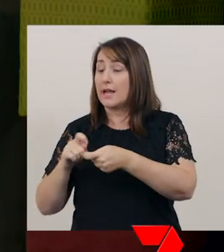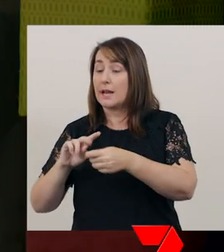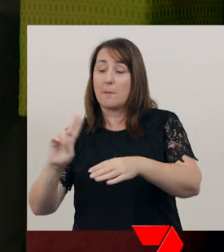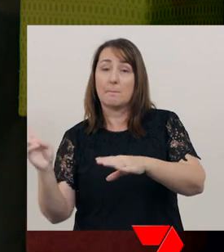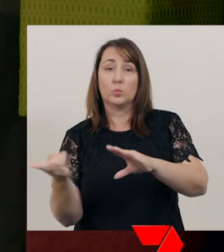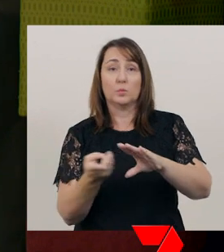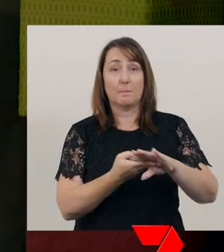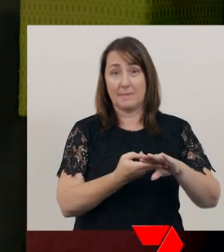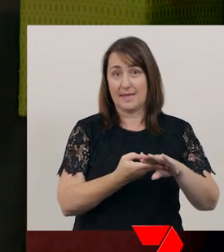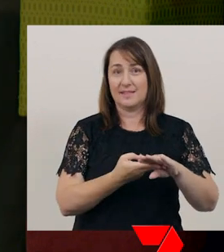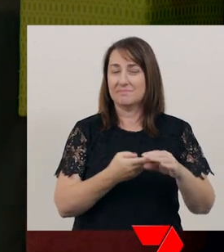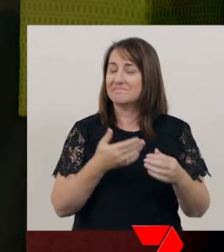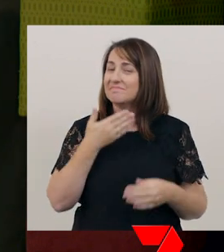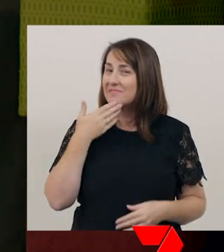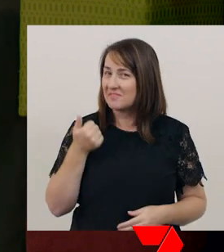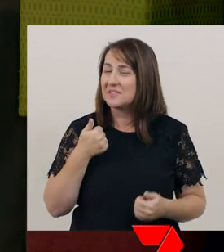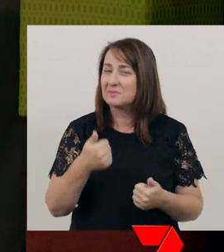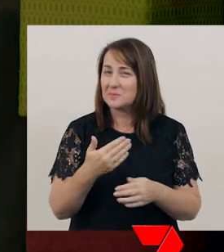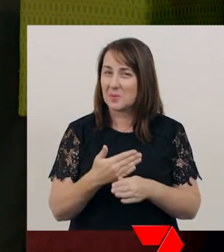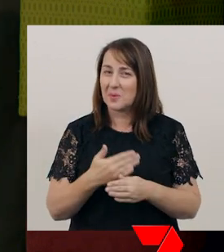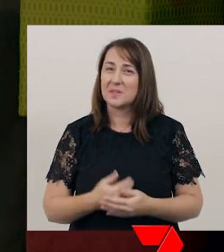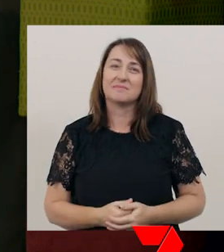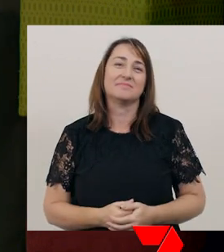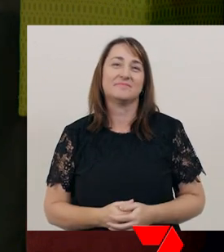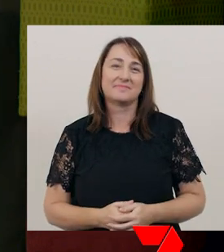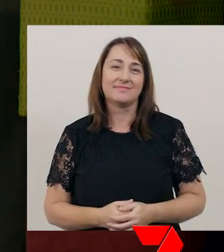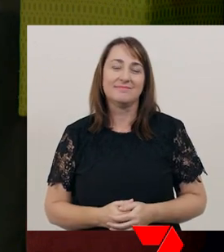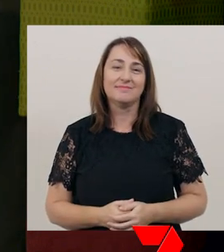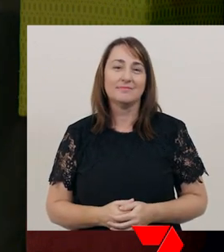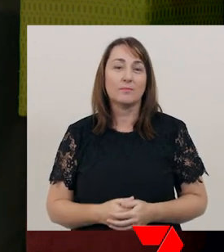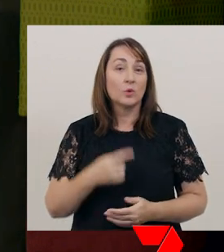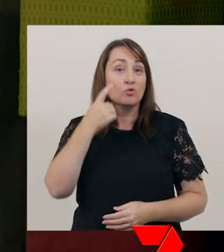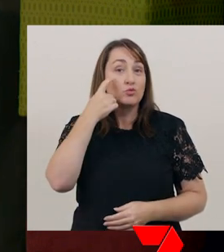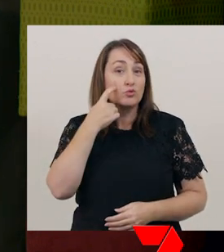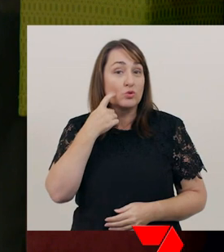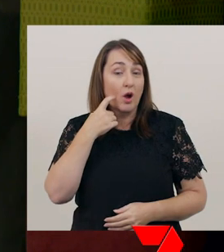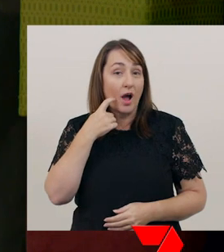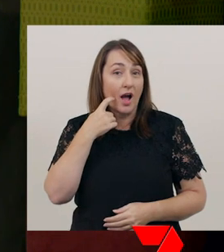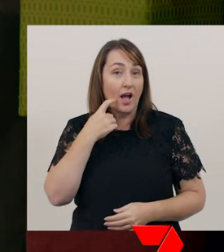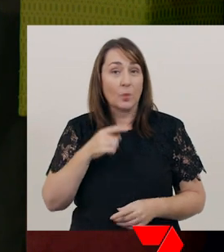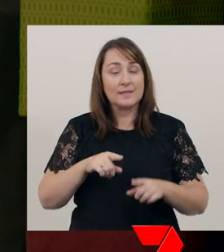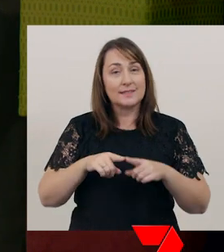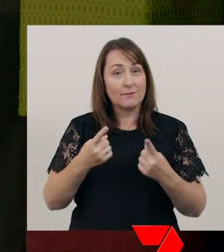Nice work. Let’s try it with our other high-frequency word.